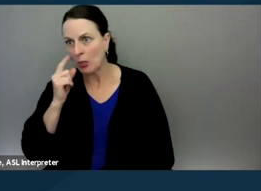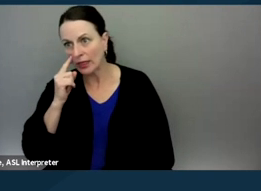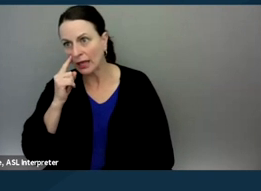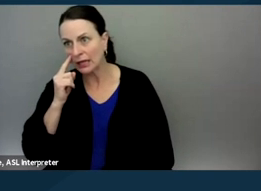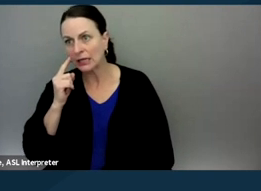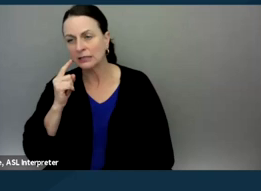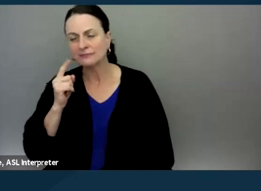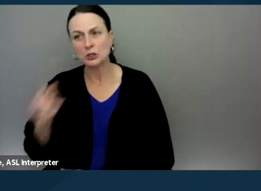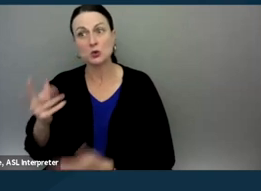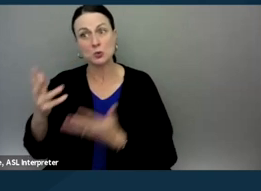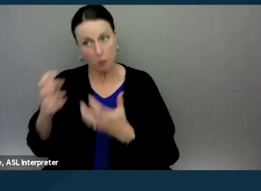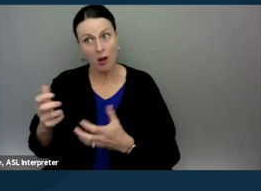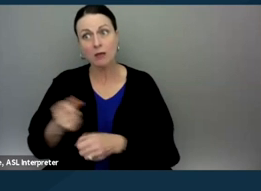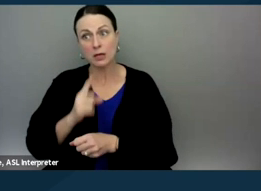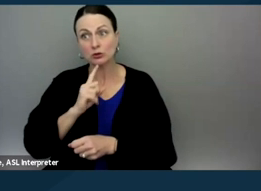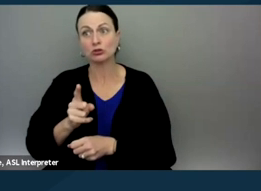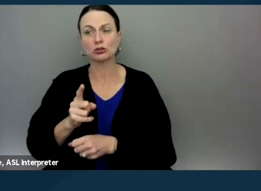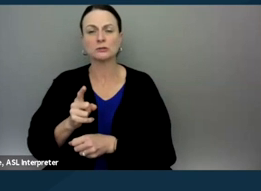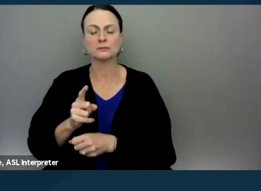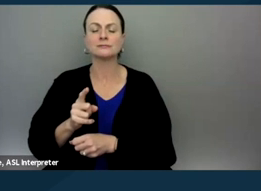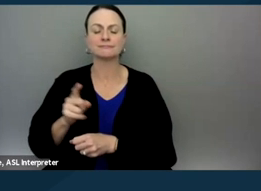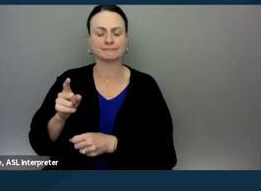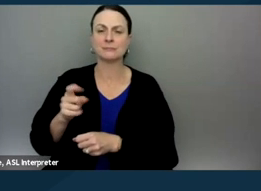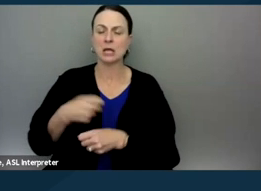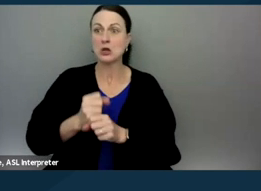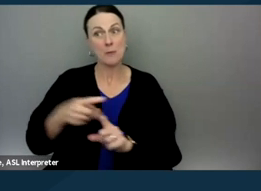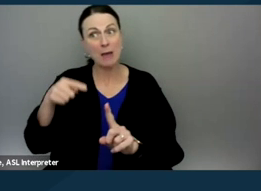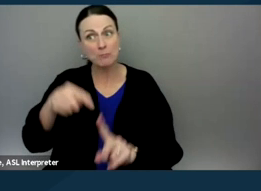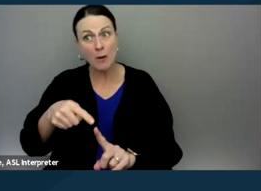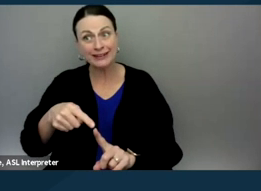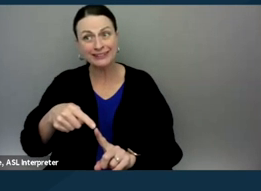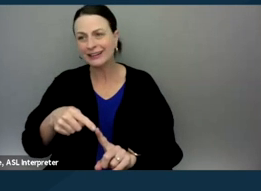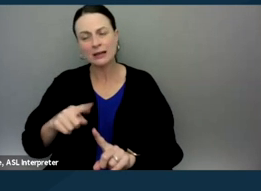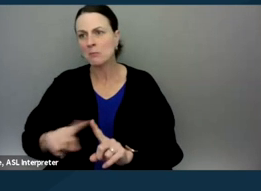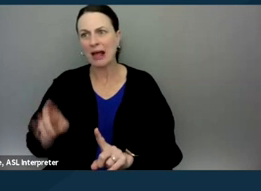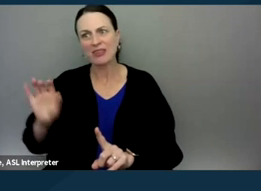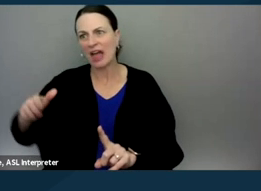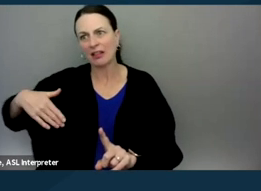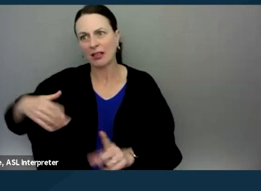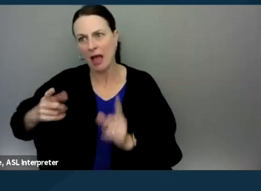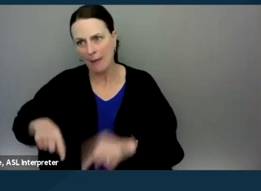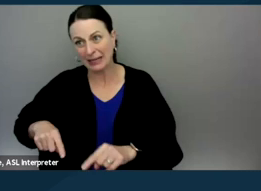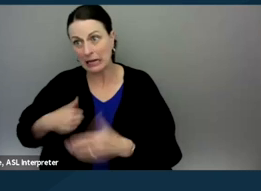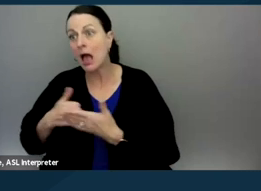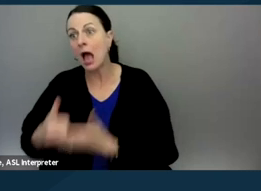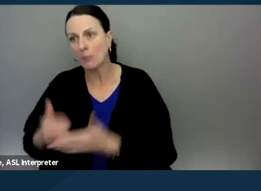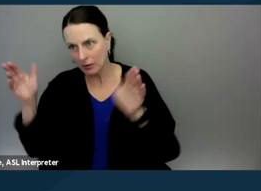you wanted to make sure that this, that you made this point. You know, I just wanna sort of help you refocus back to